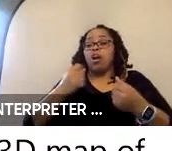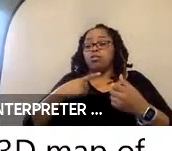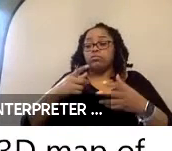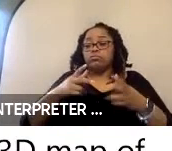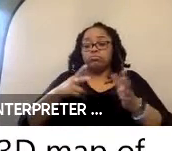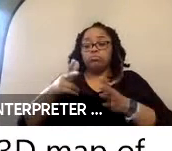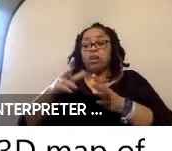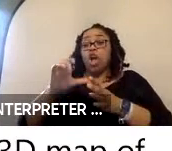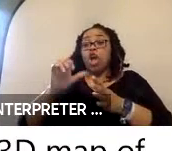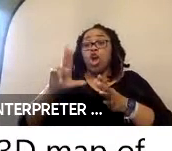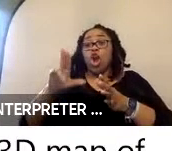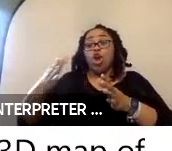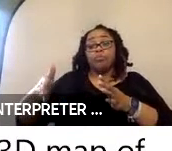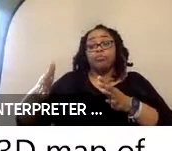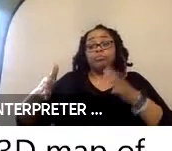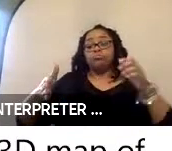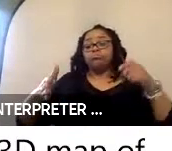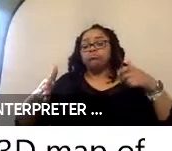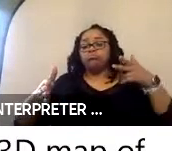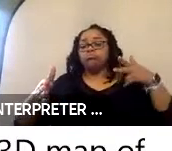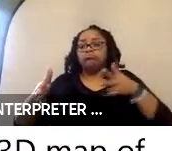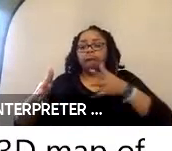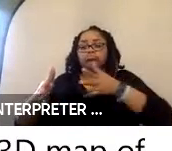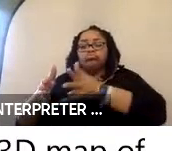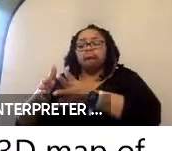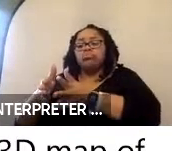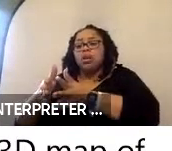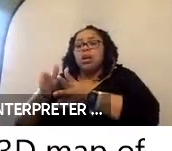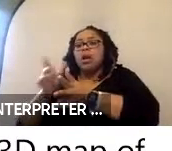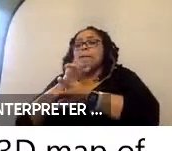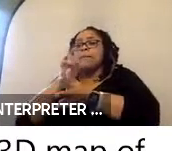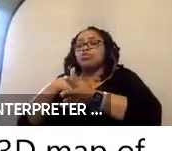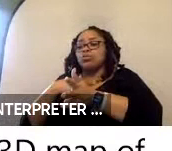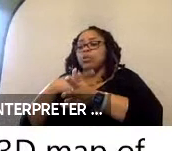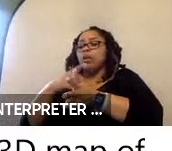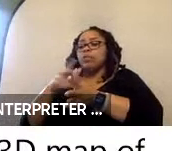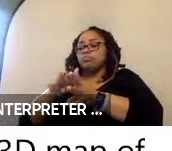ourselves closely just to ensure we have an efficient loading process.